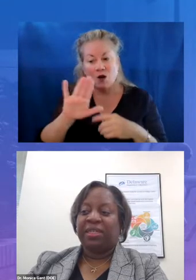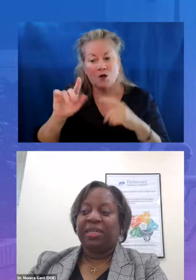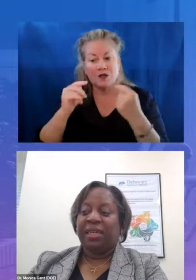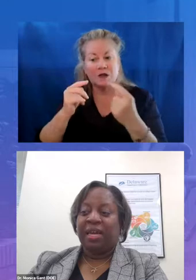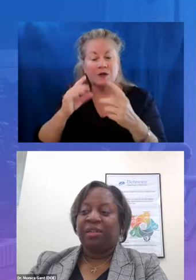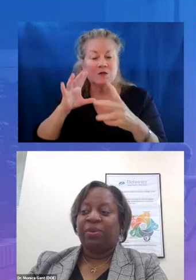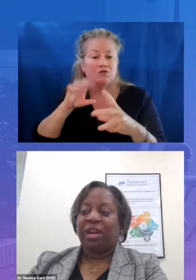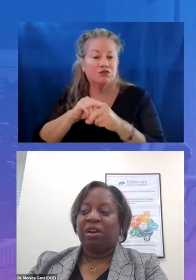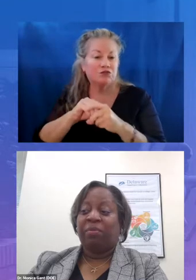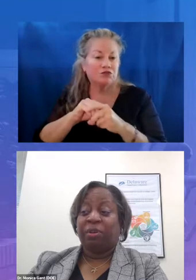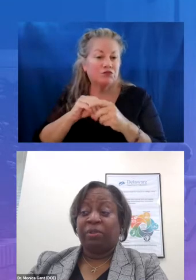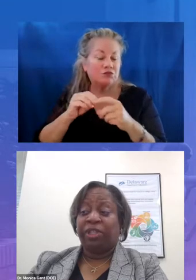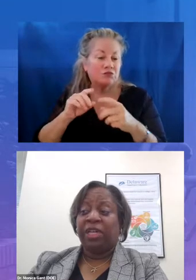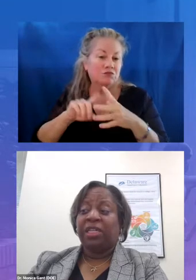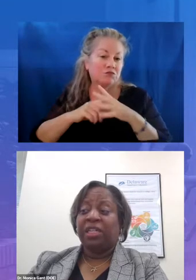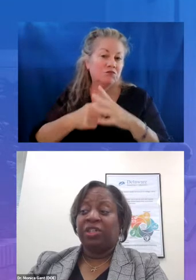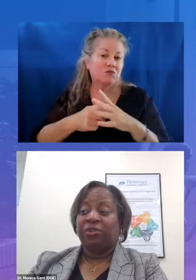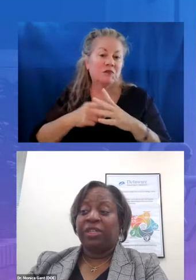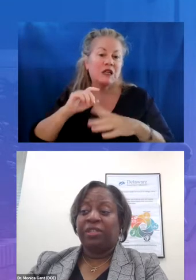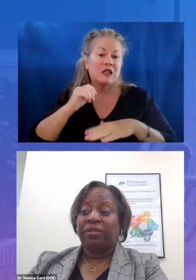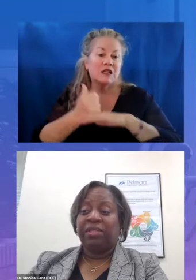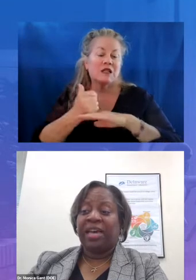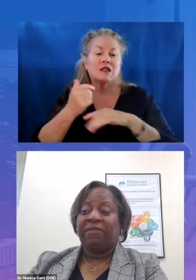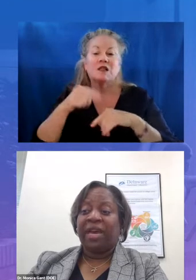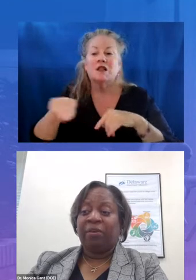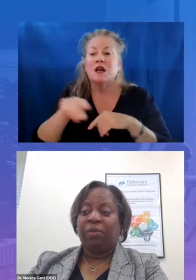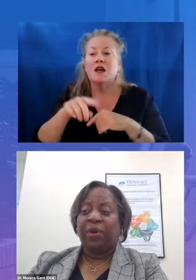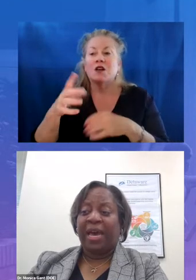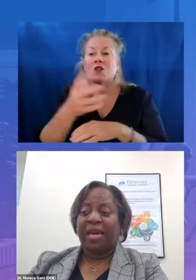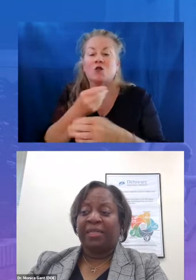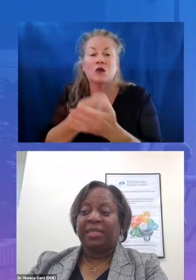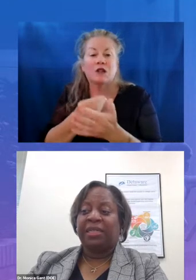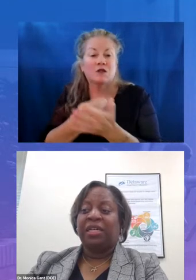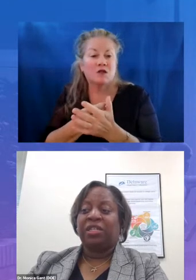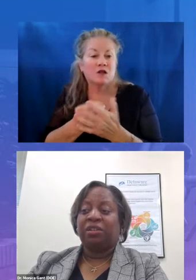aligned with our approach to ensuring students have equitable access to grade